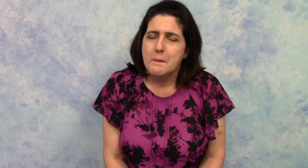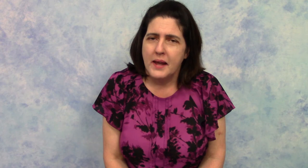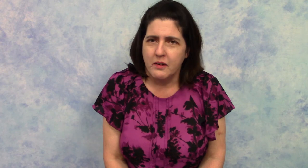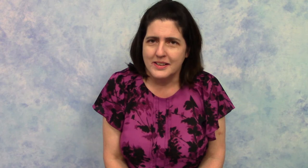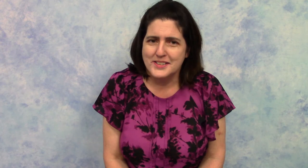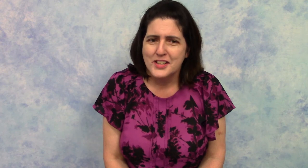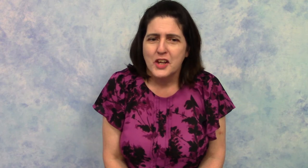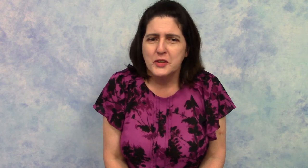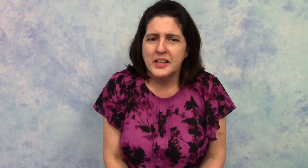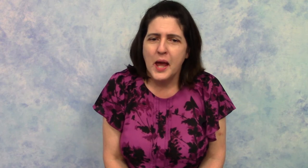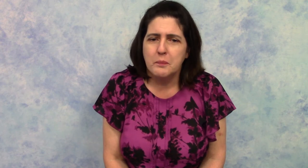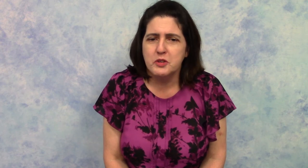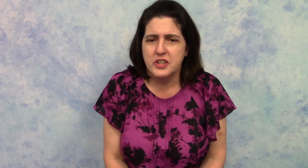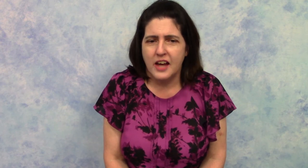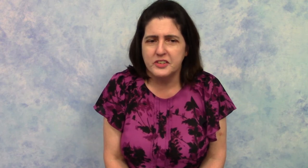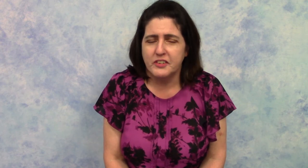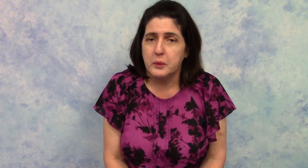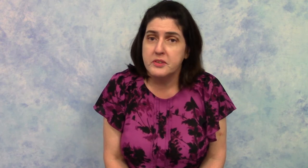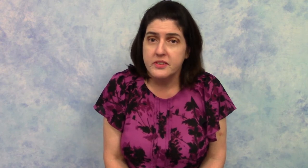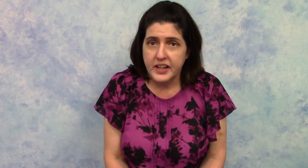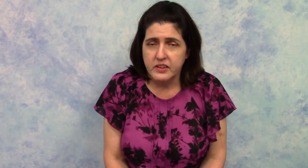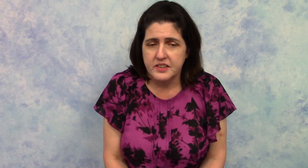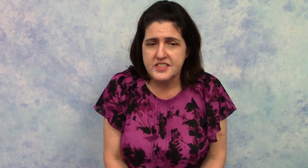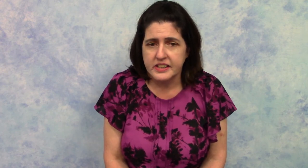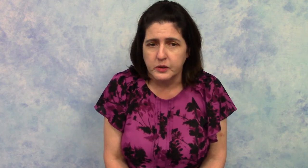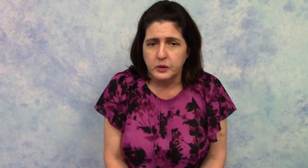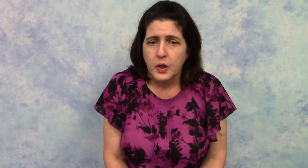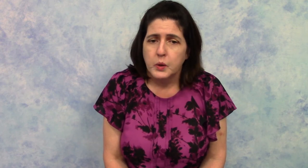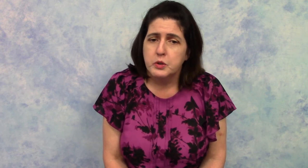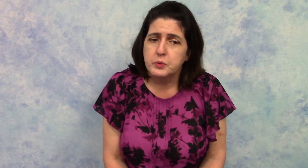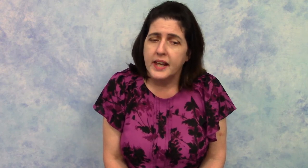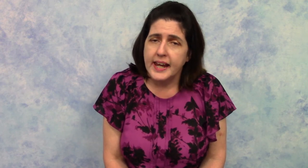Parents: you can help your child develop their narrative skill which will aid in